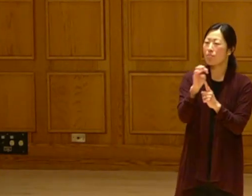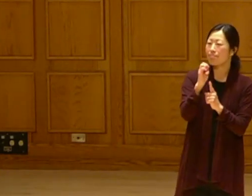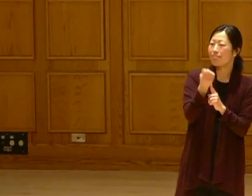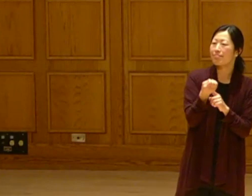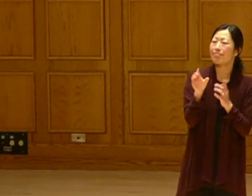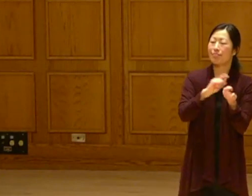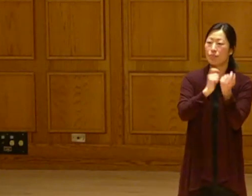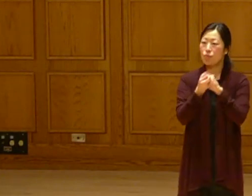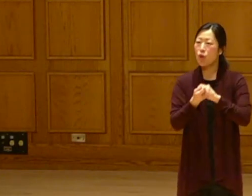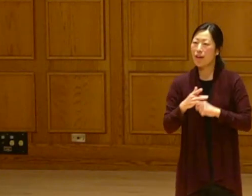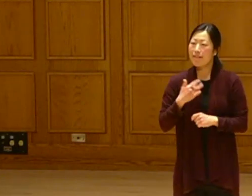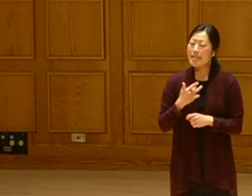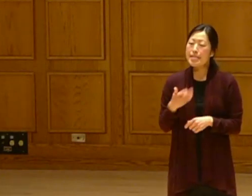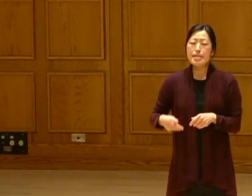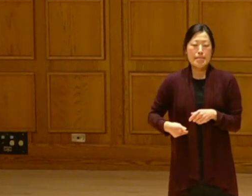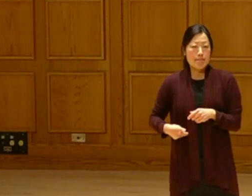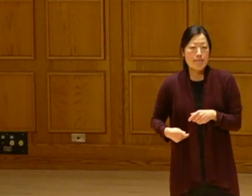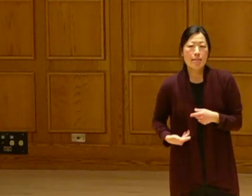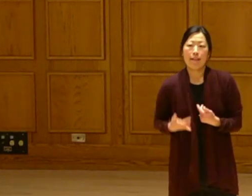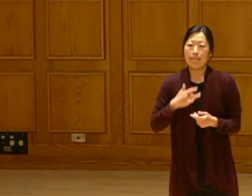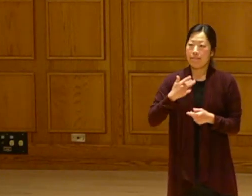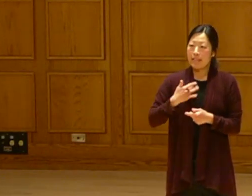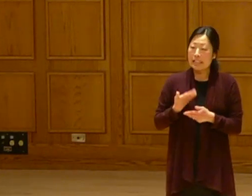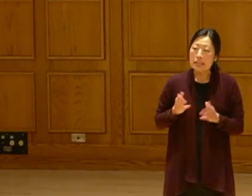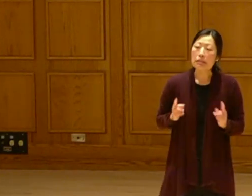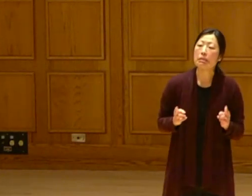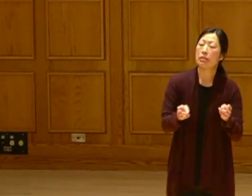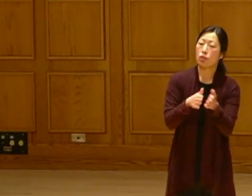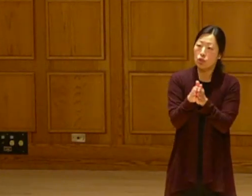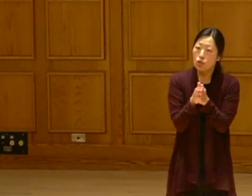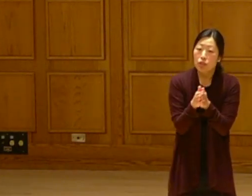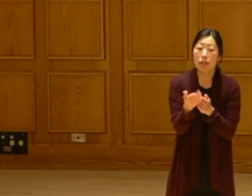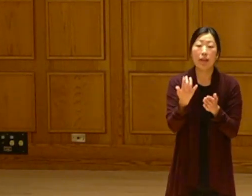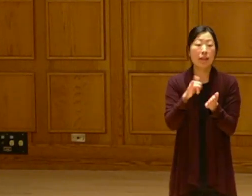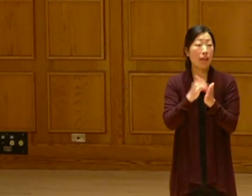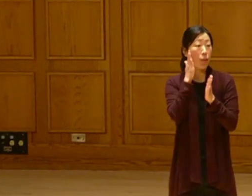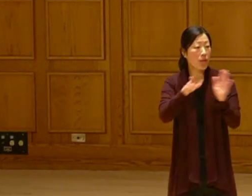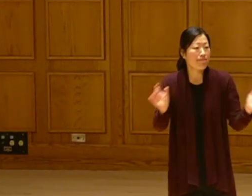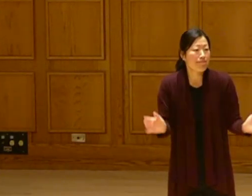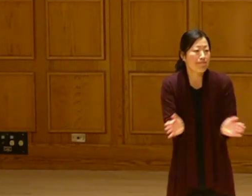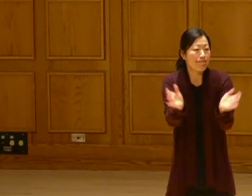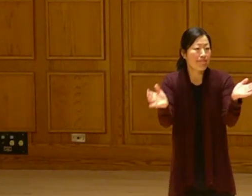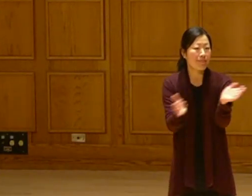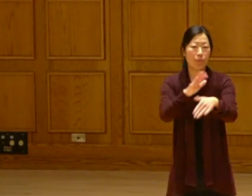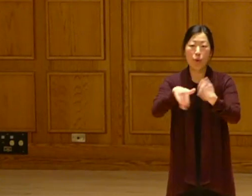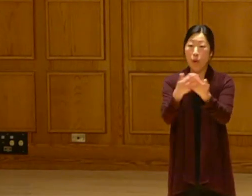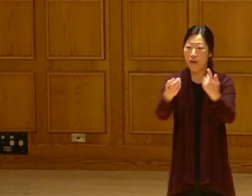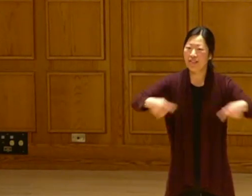It is the passion of climate change and the urgency that is inside of me and I think it will drive all of you.